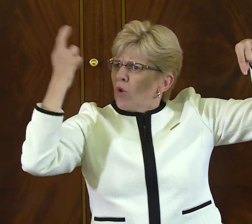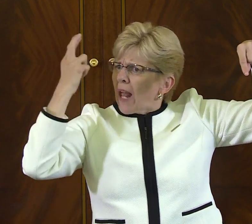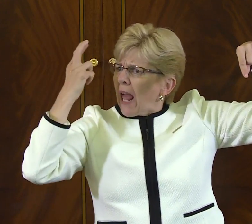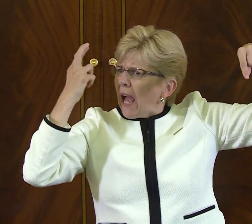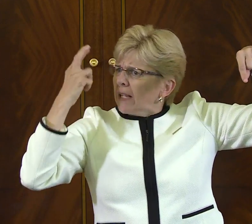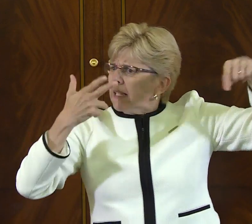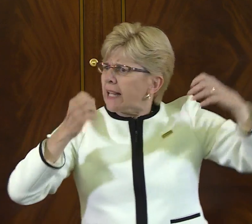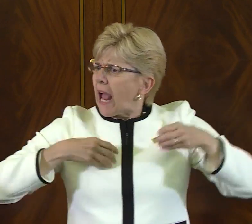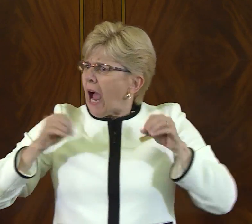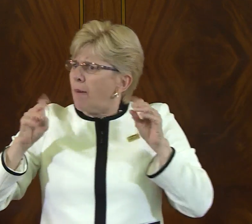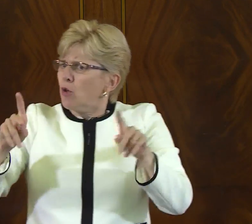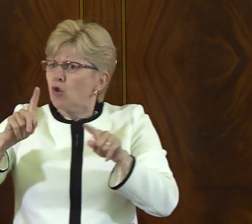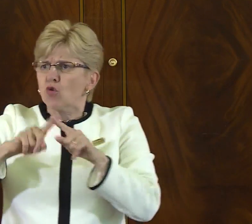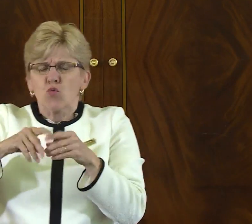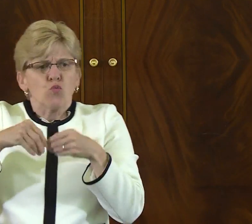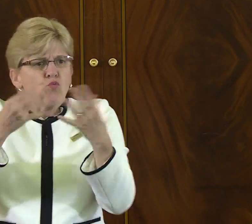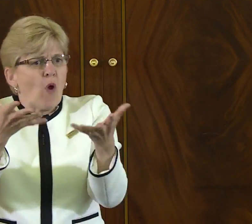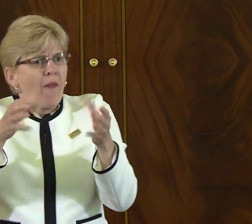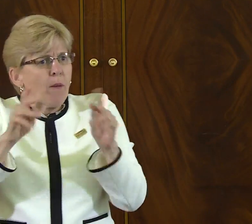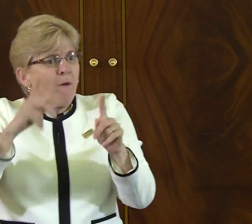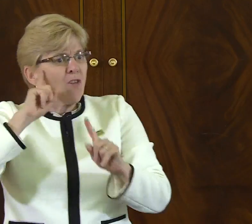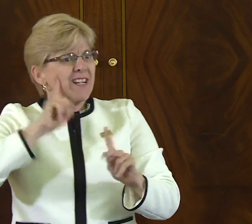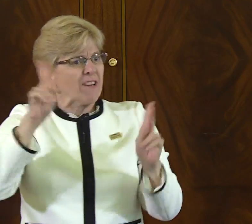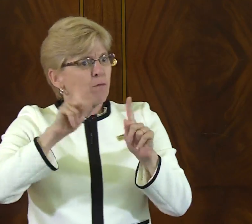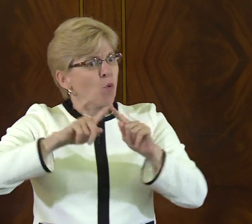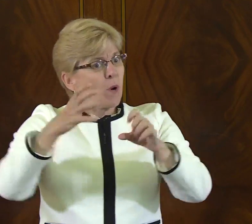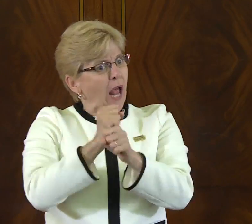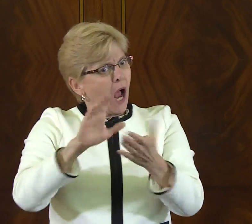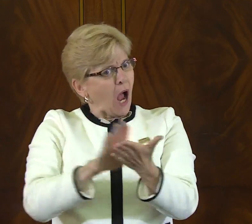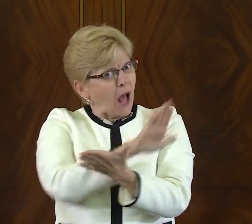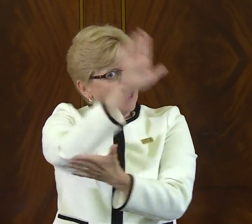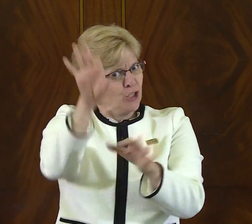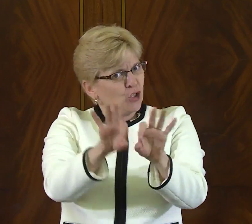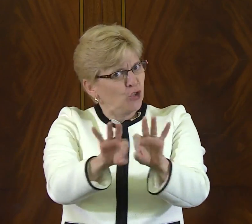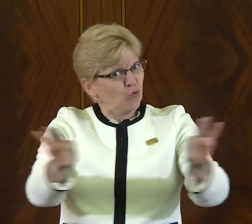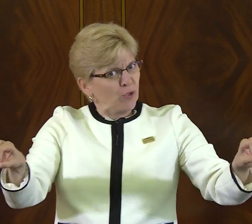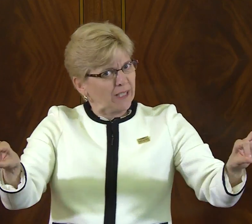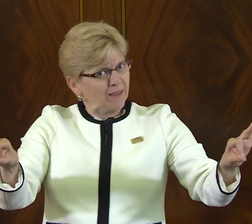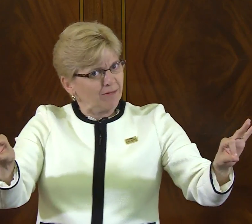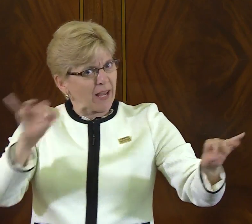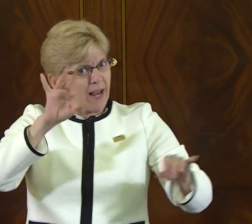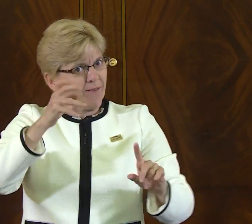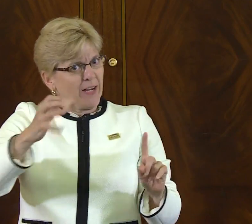the American School for the Deaf, came to realize there were opportunities in providing deaf people,